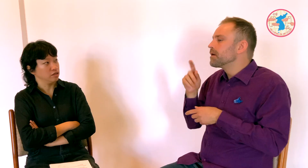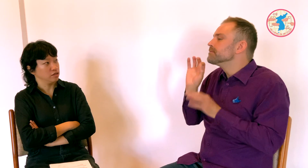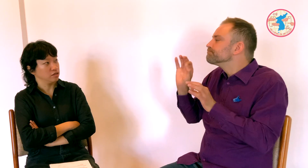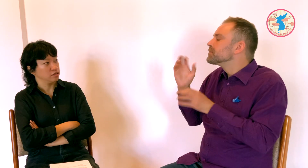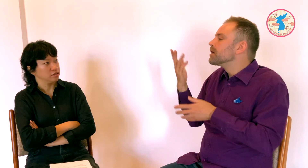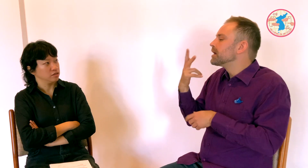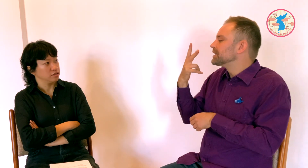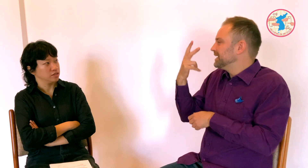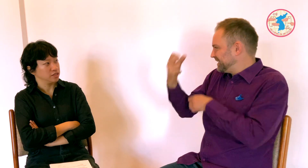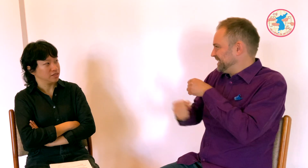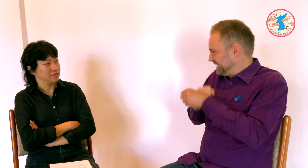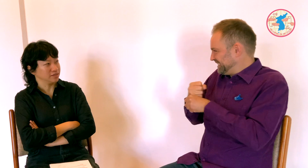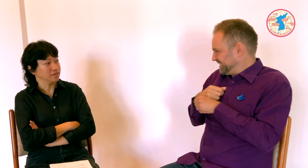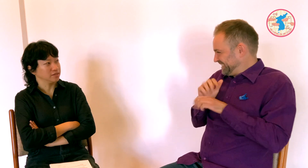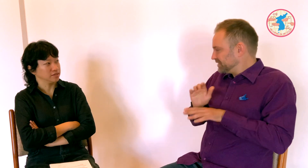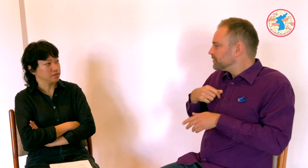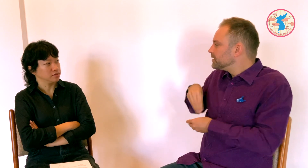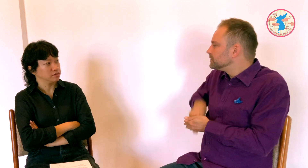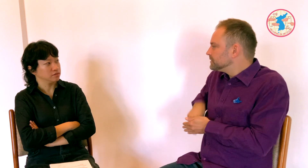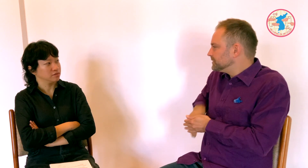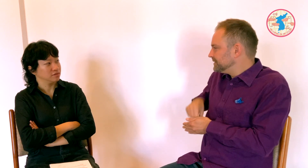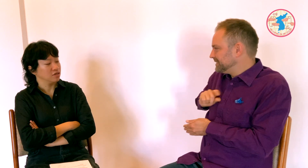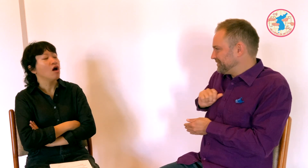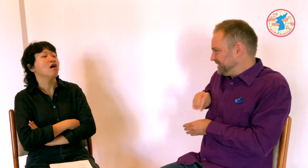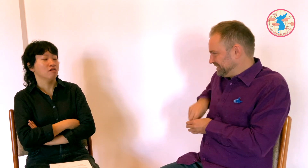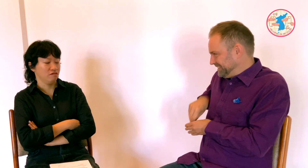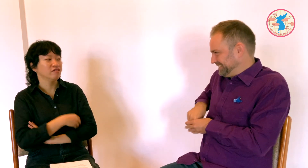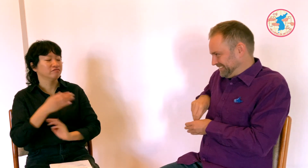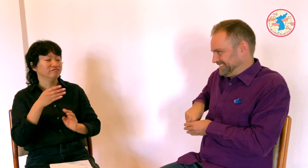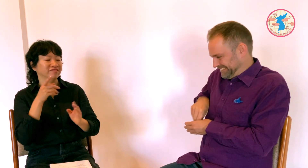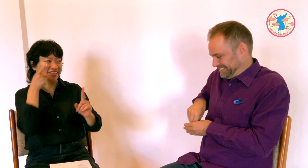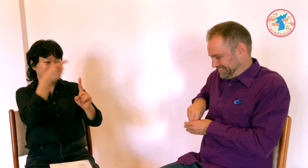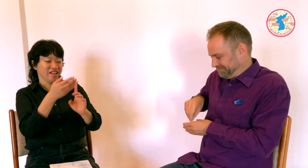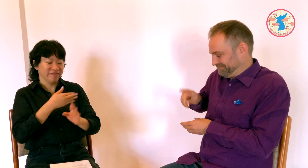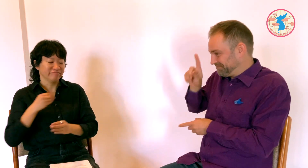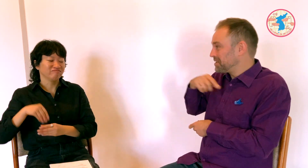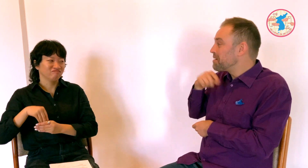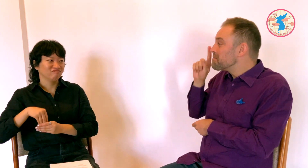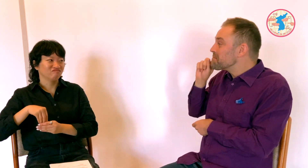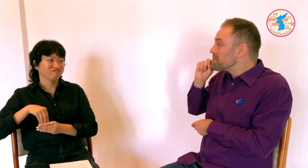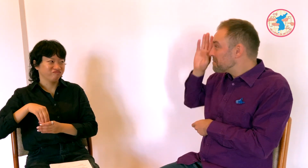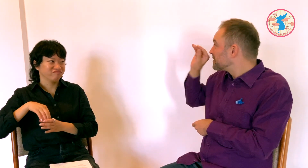Robert: Keep in mind, I had 3 whole years to save up money. Hyemi: Wise move.